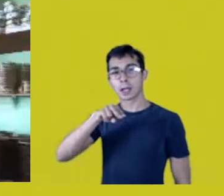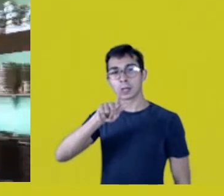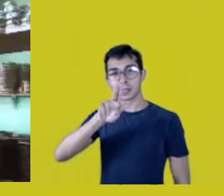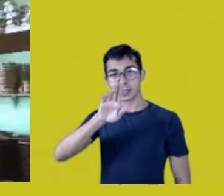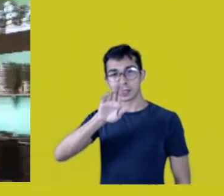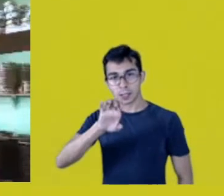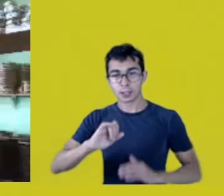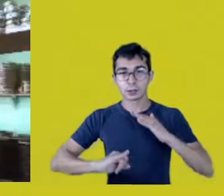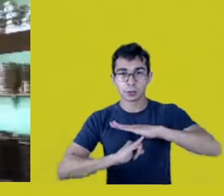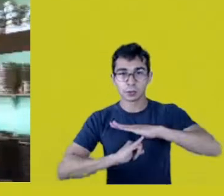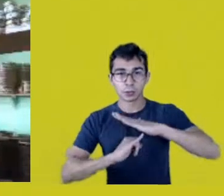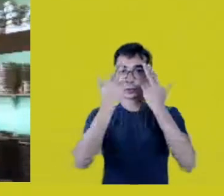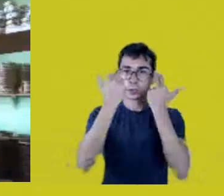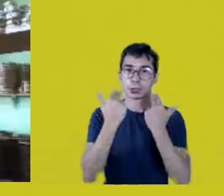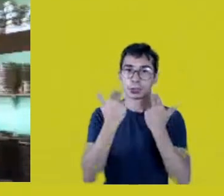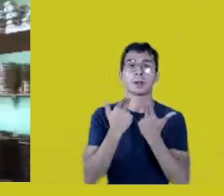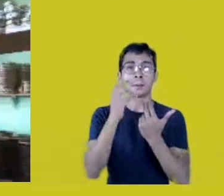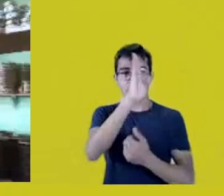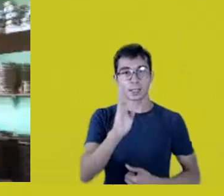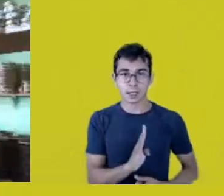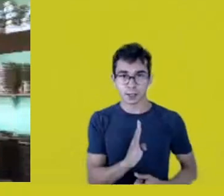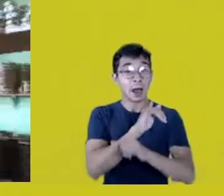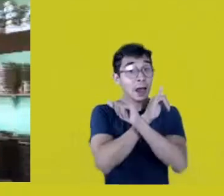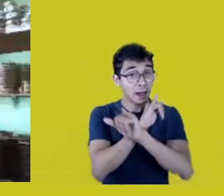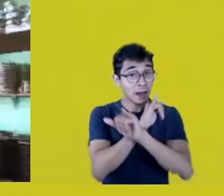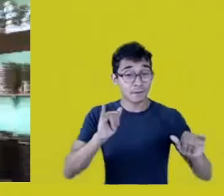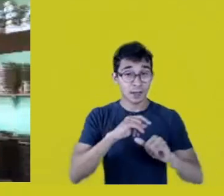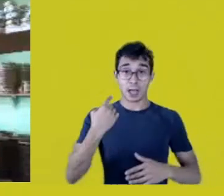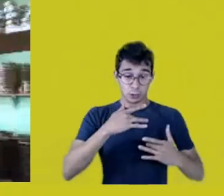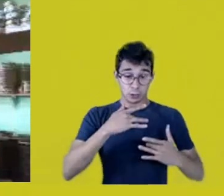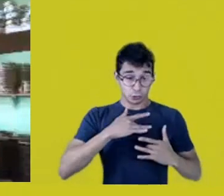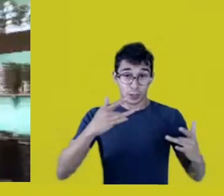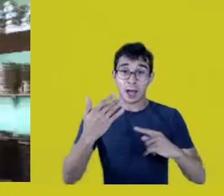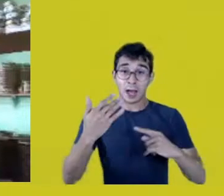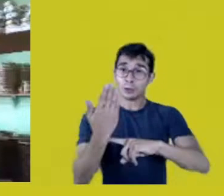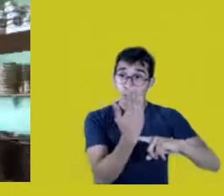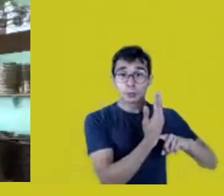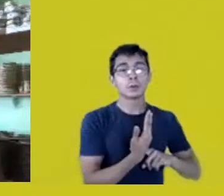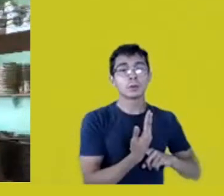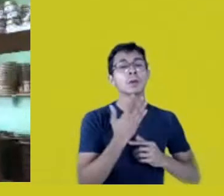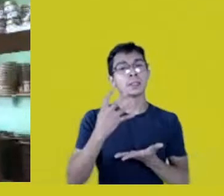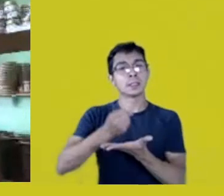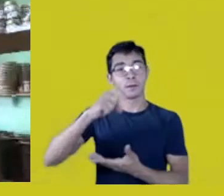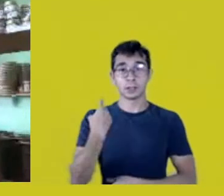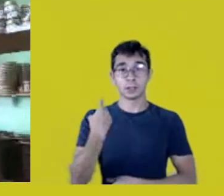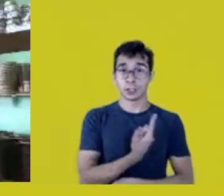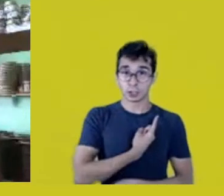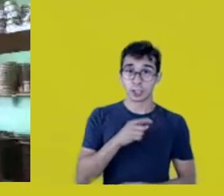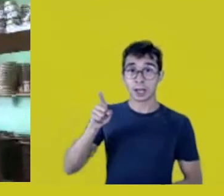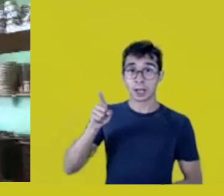and close my speech with a South African salute: “sawabona sikhona”.